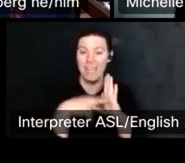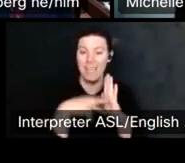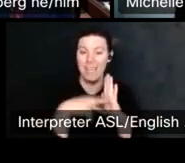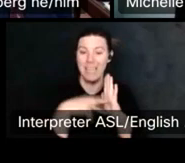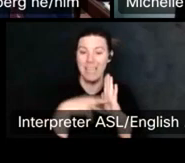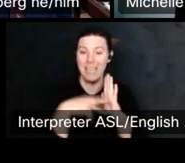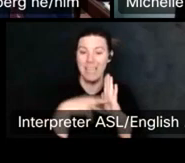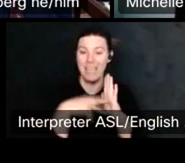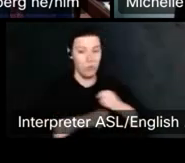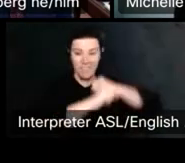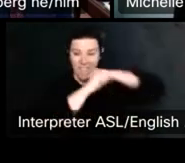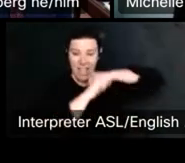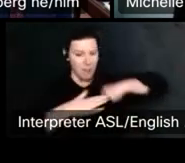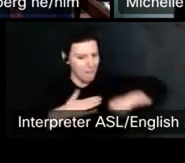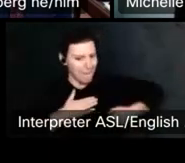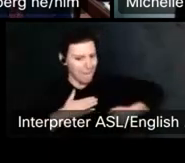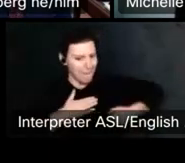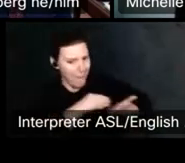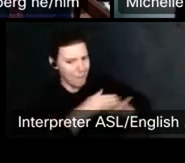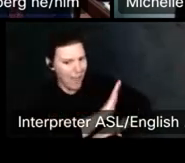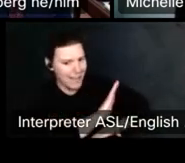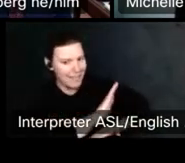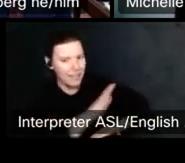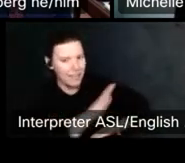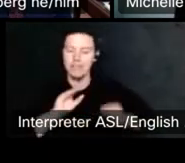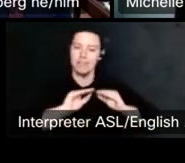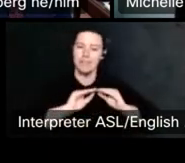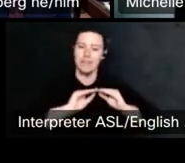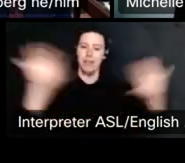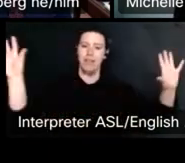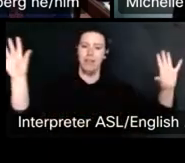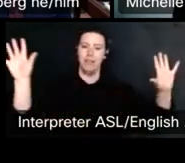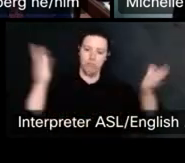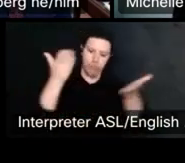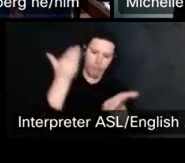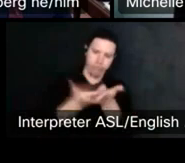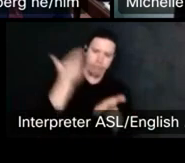So, a Twitter feed, you know, probably not that clear tick tock agreement not not.